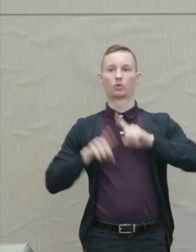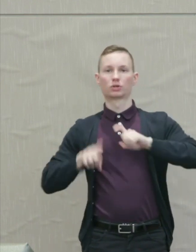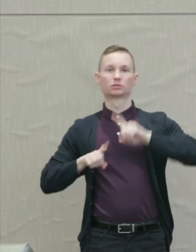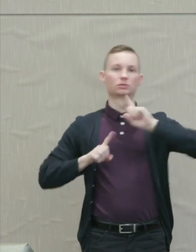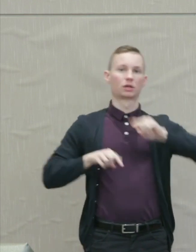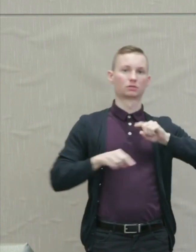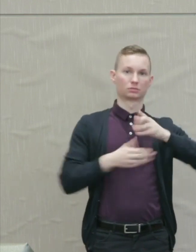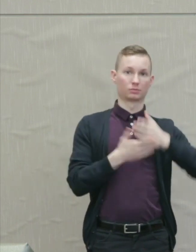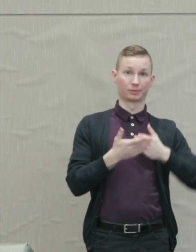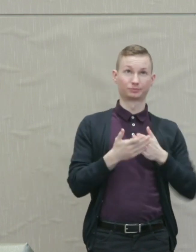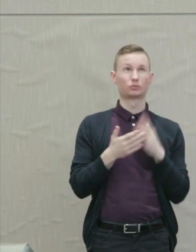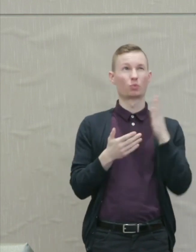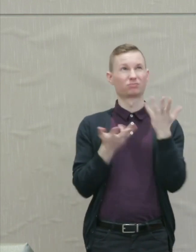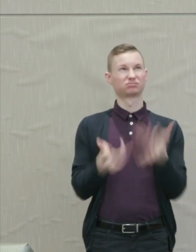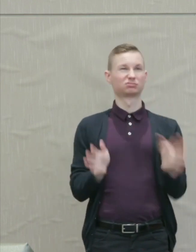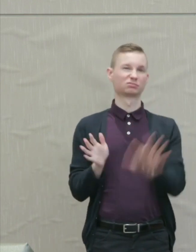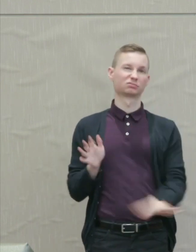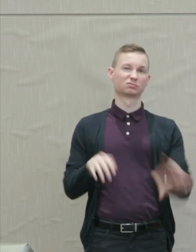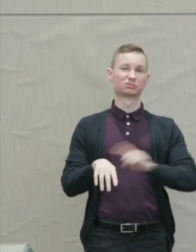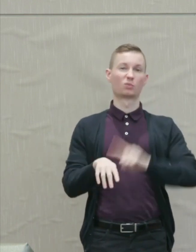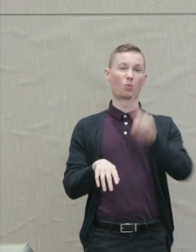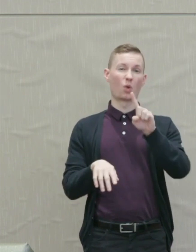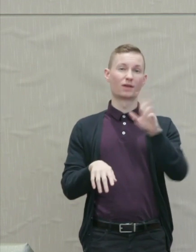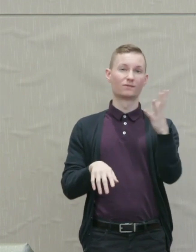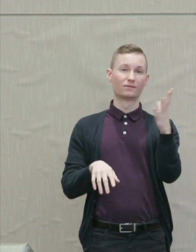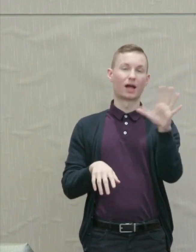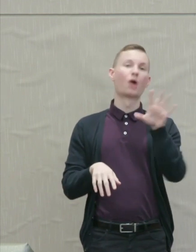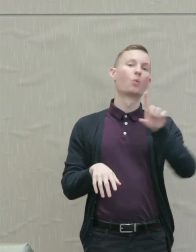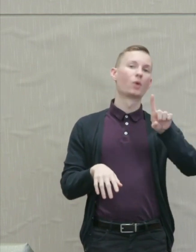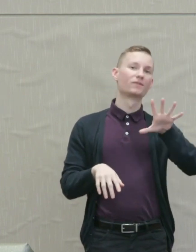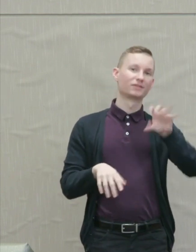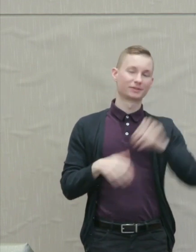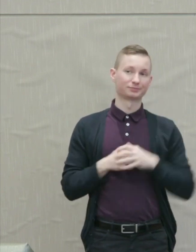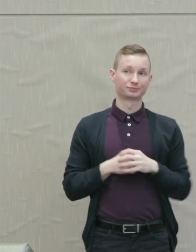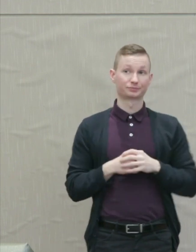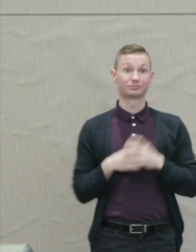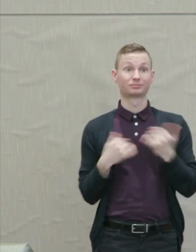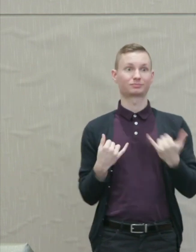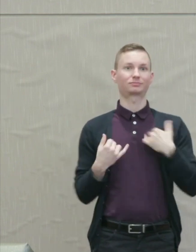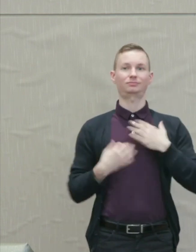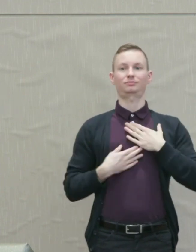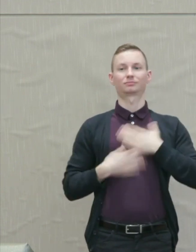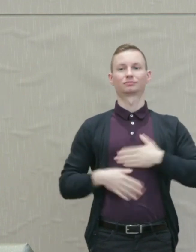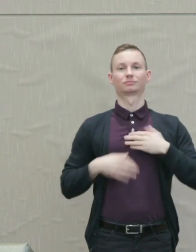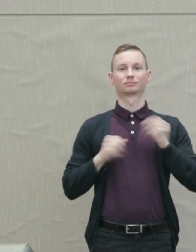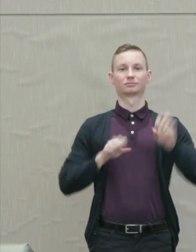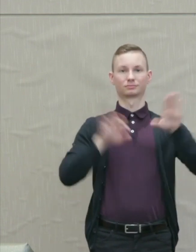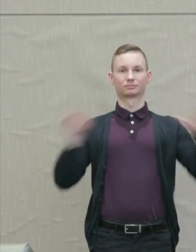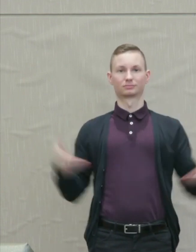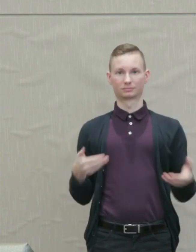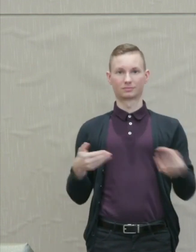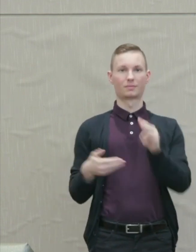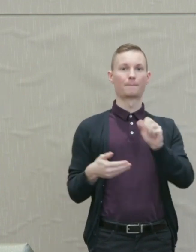at about 1:50. Susan Poser: So it's now my pleasure to introduce Martha Nussbaum.